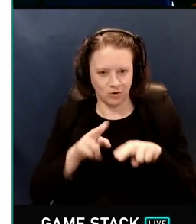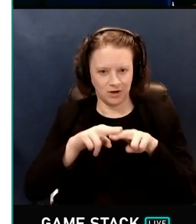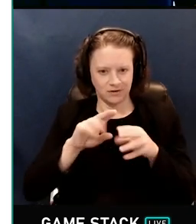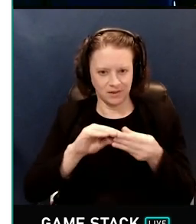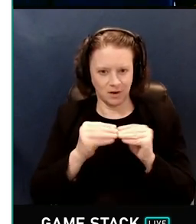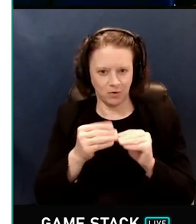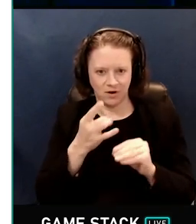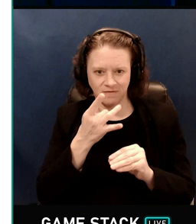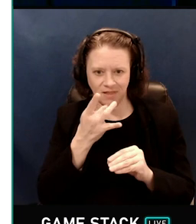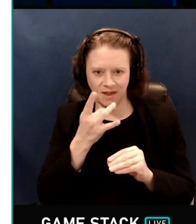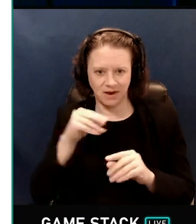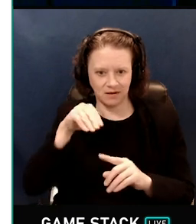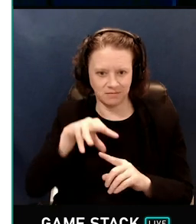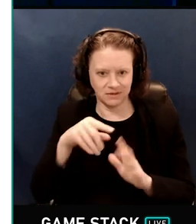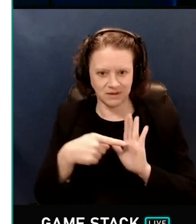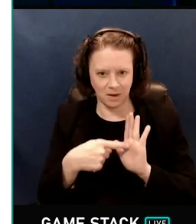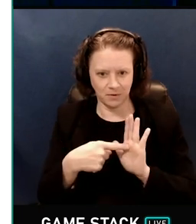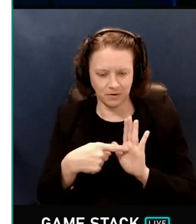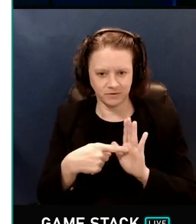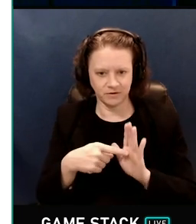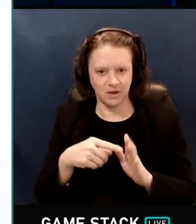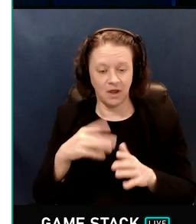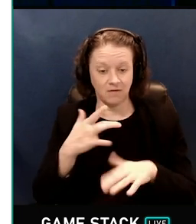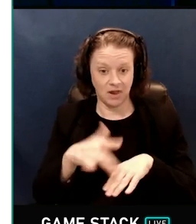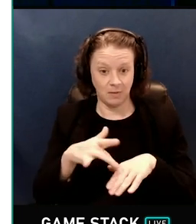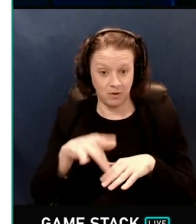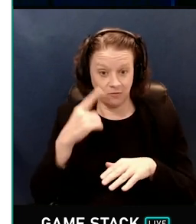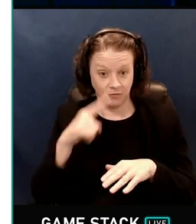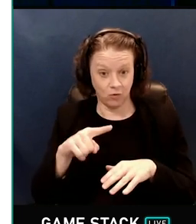the number of lighting samples, available for a pixel by a lot.